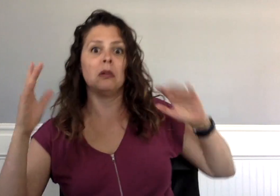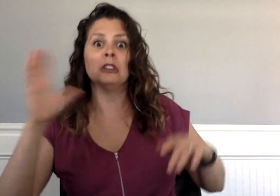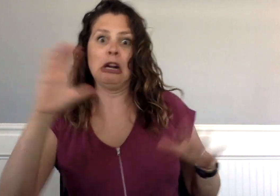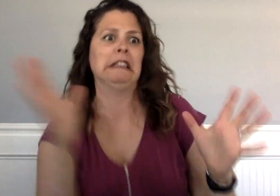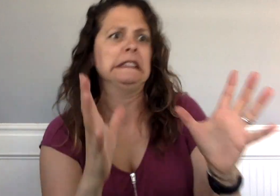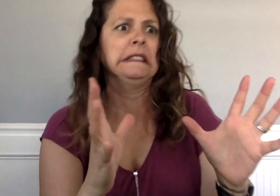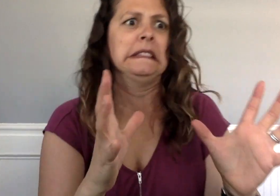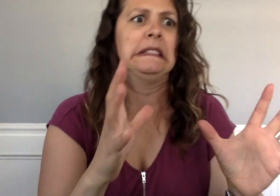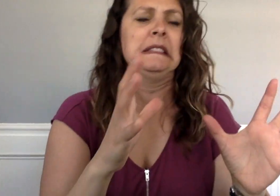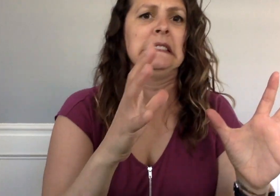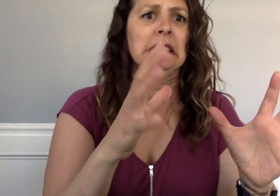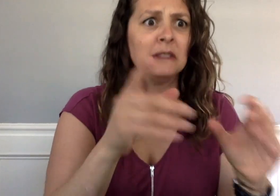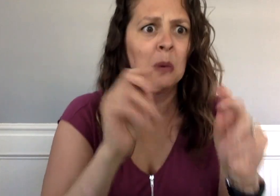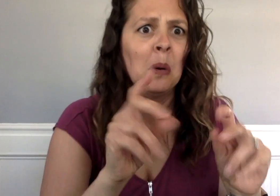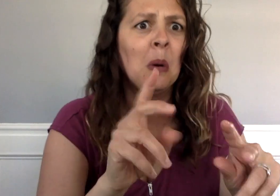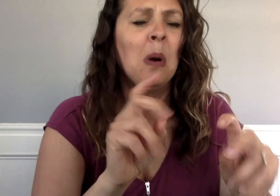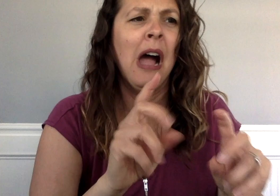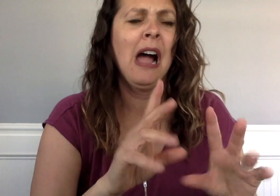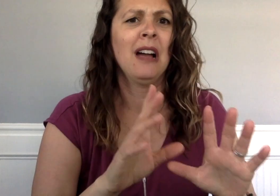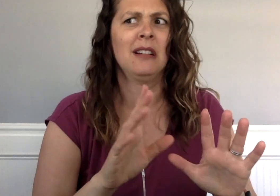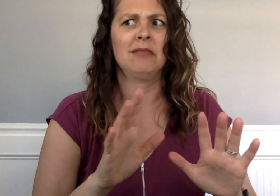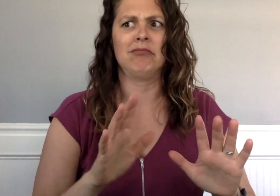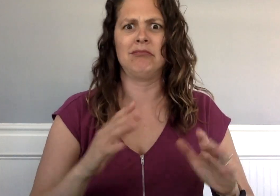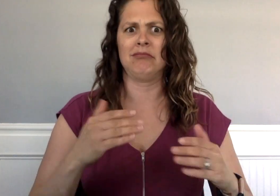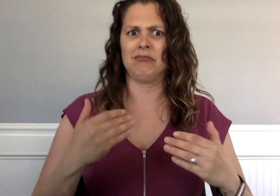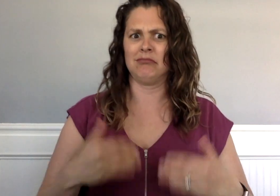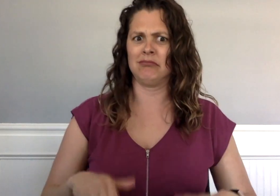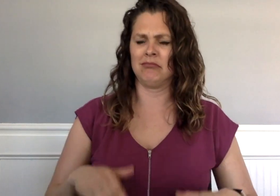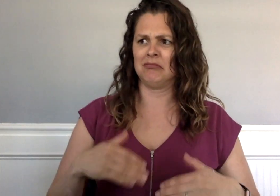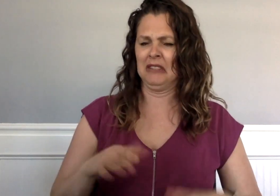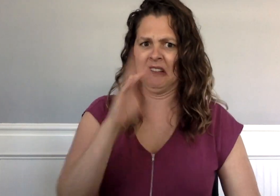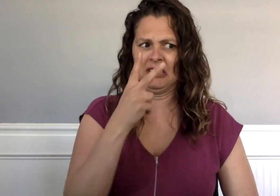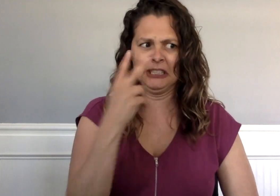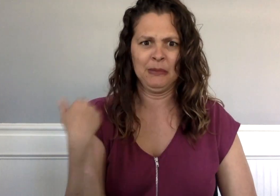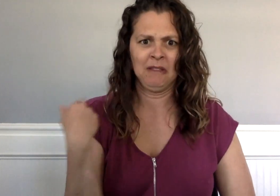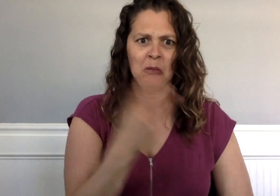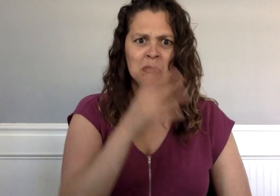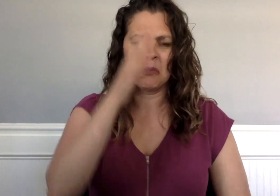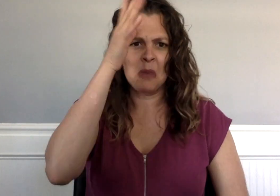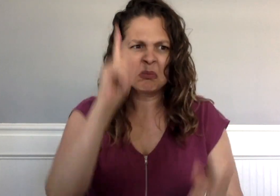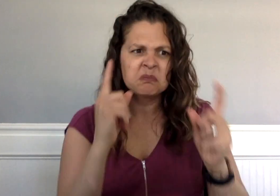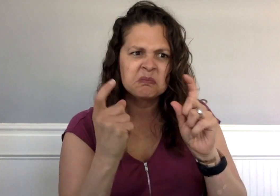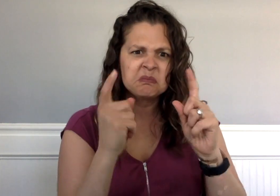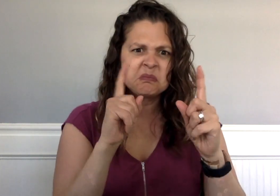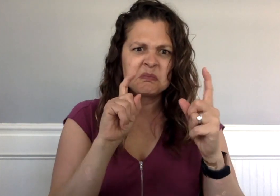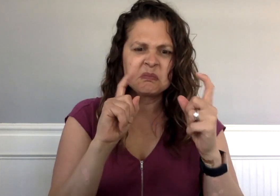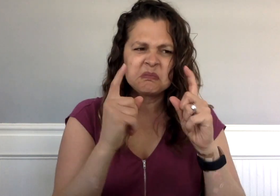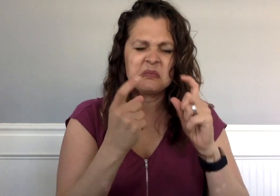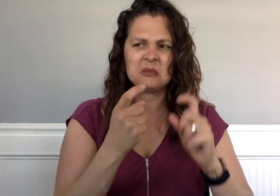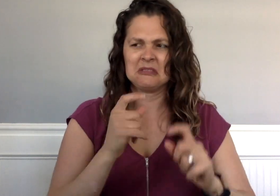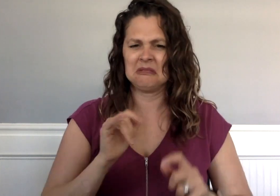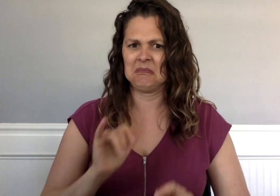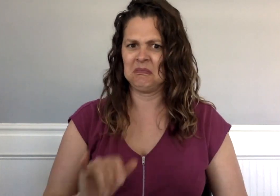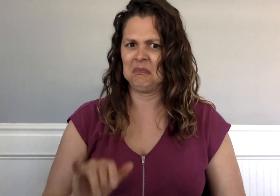Charlie caught him just in time. He had never seen his grandparents like that.